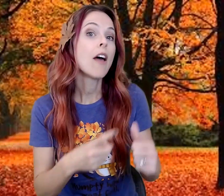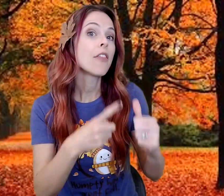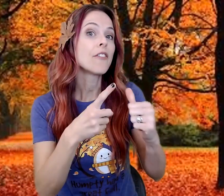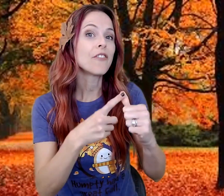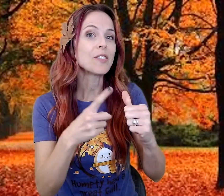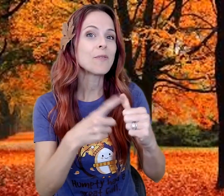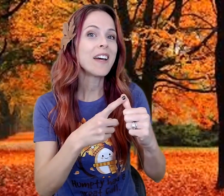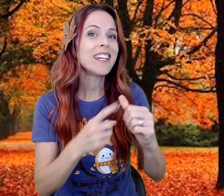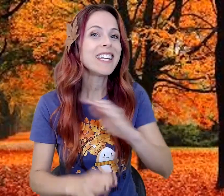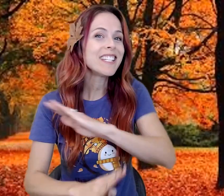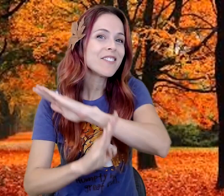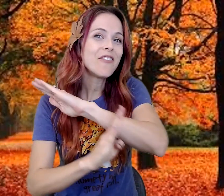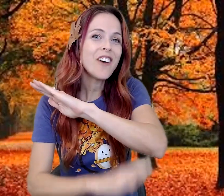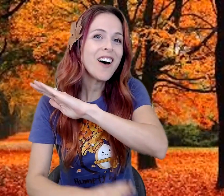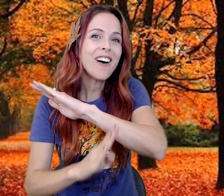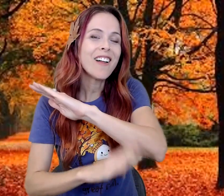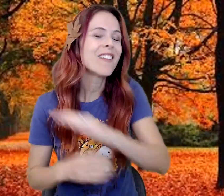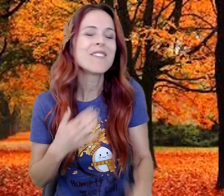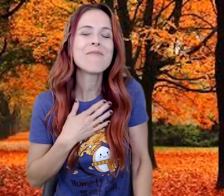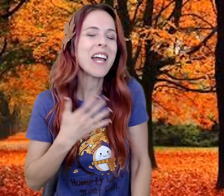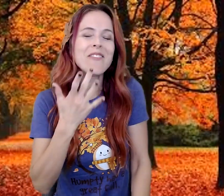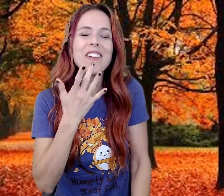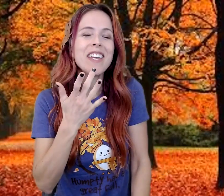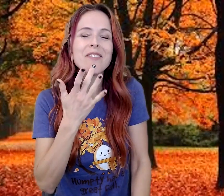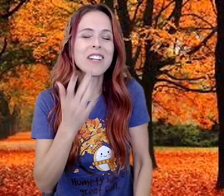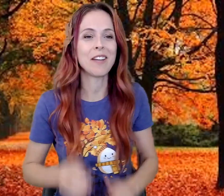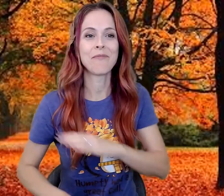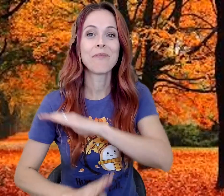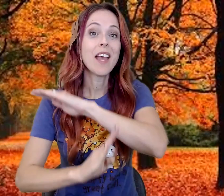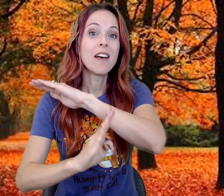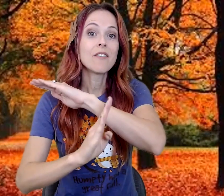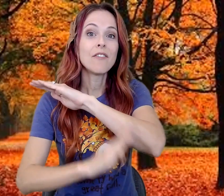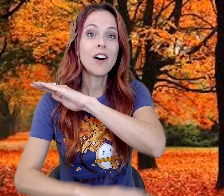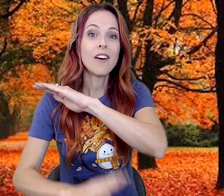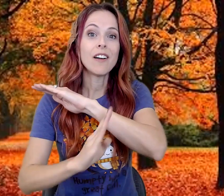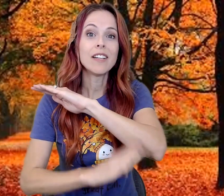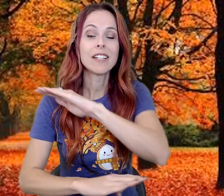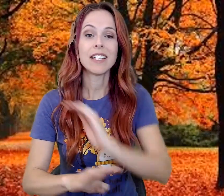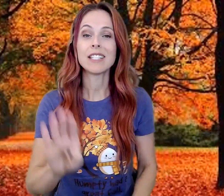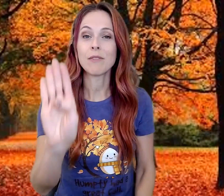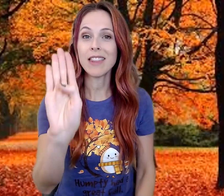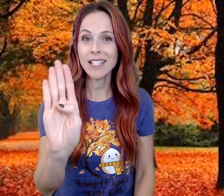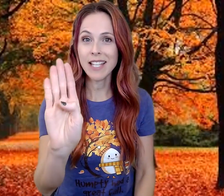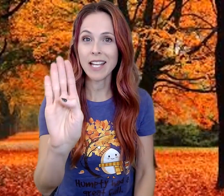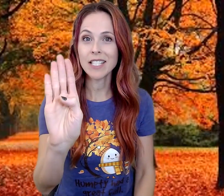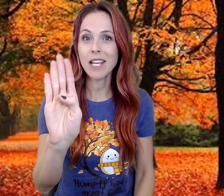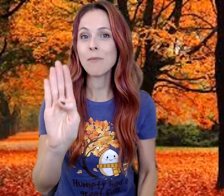The first one is FALL. My favorite. FALL. It’s with this handshape